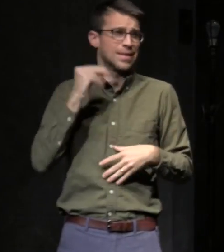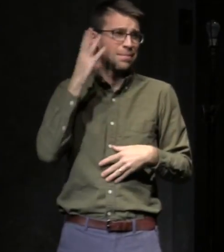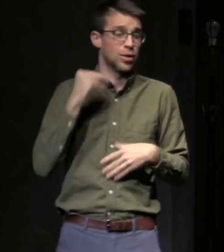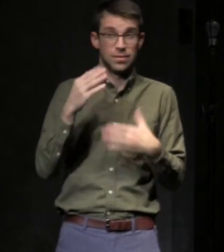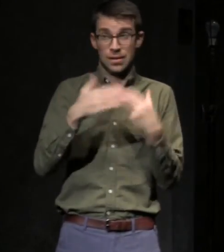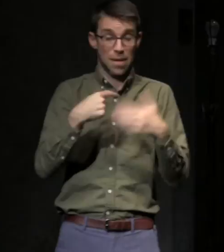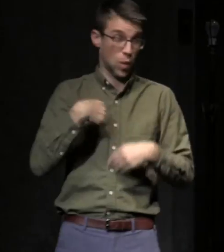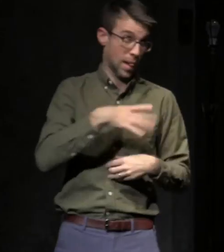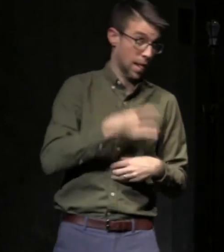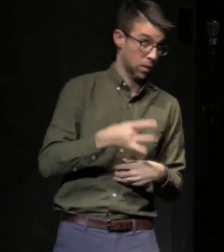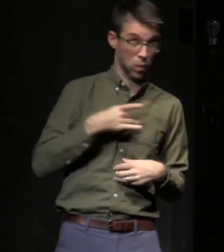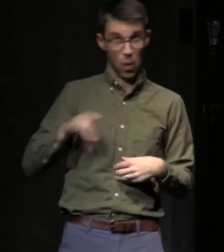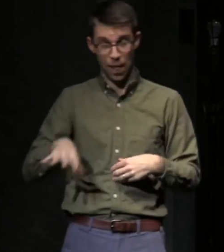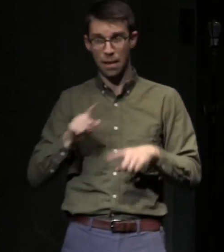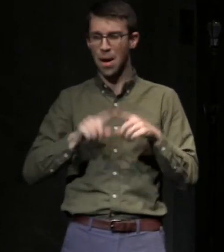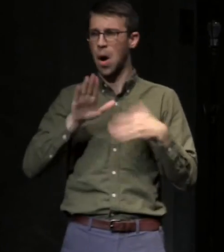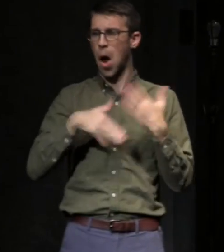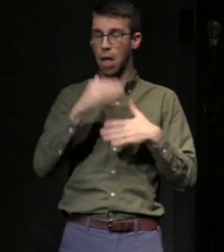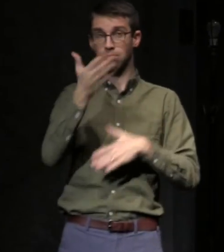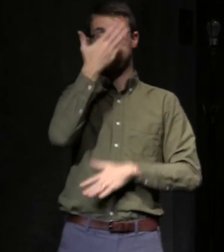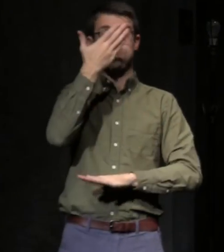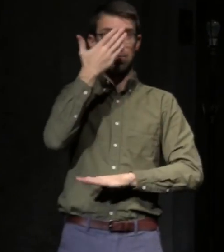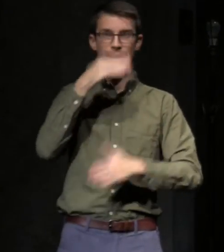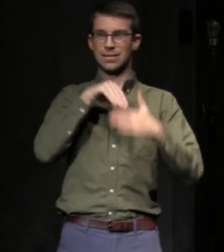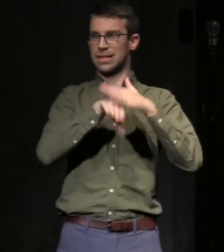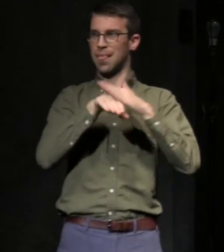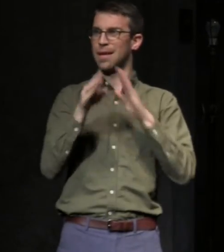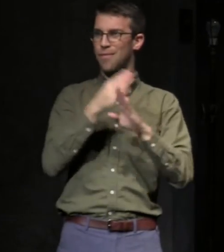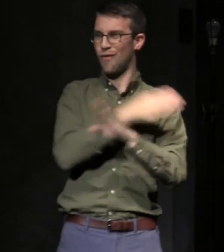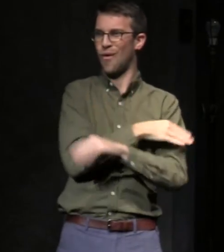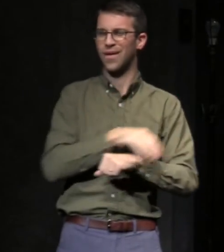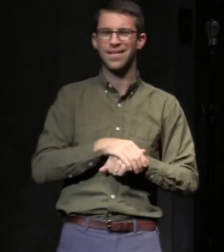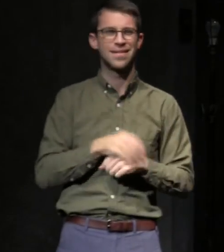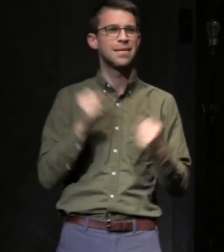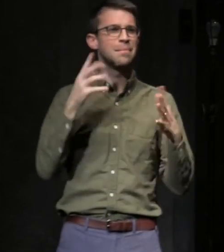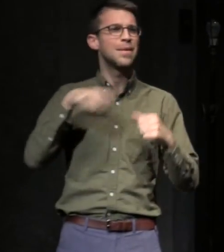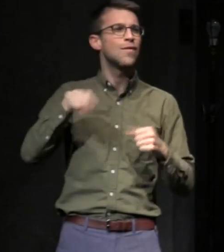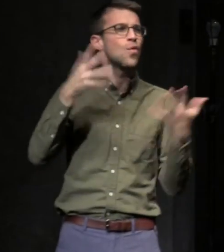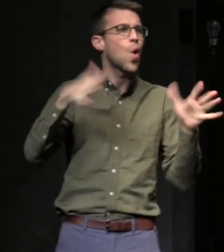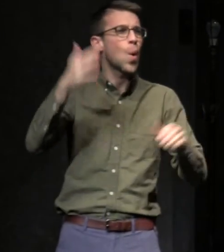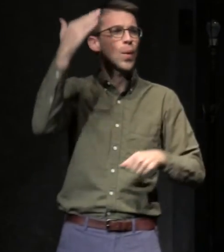it or not. As many of you know, before I started producing I was a company manager and general